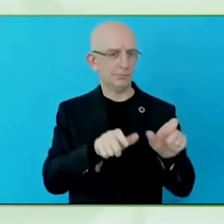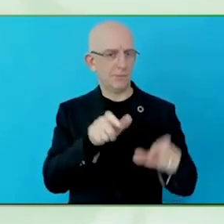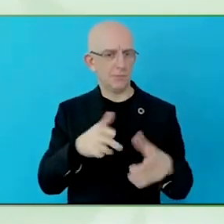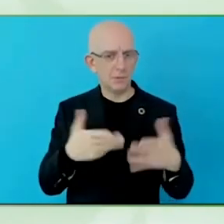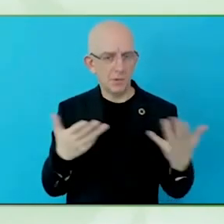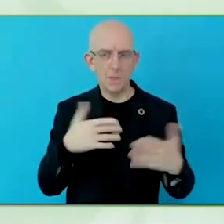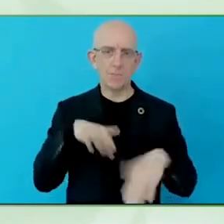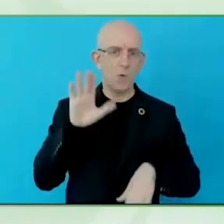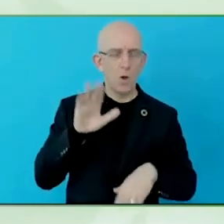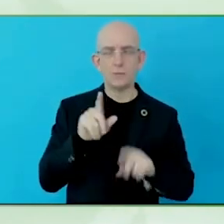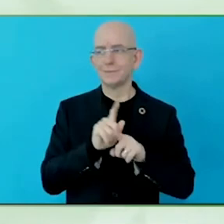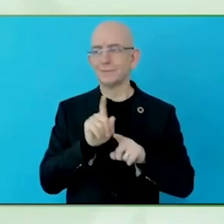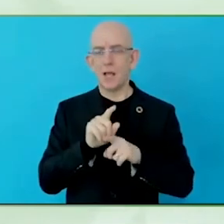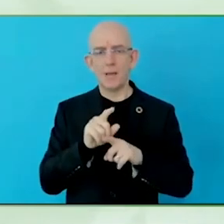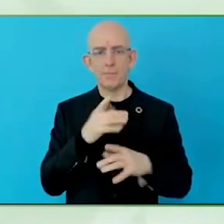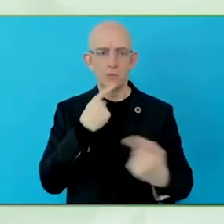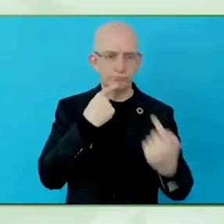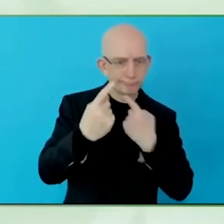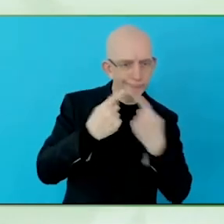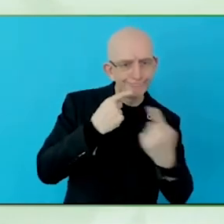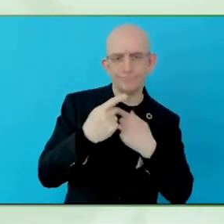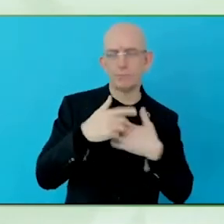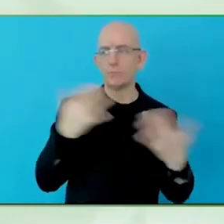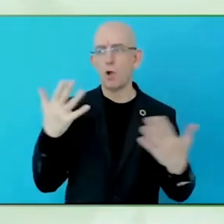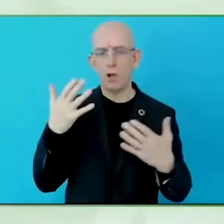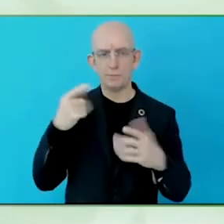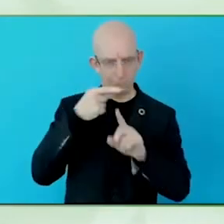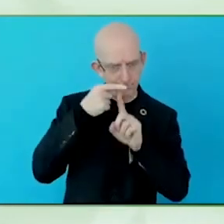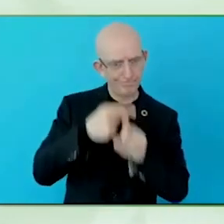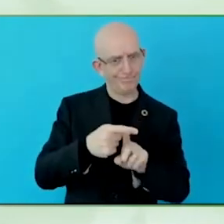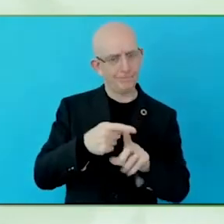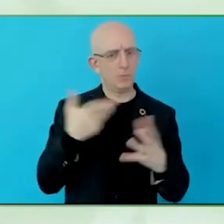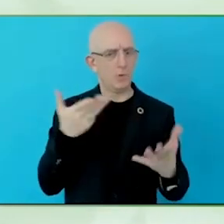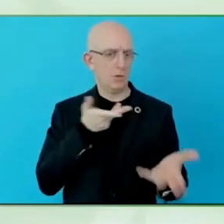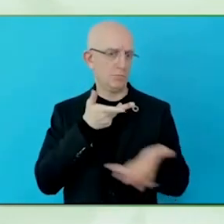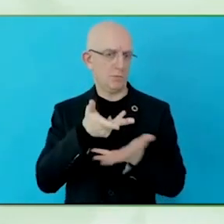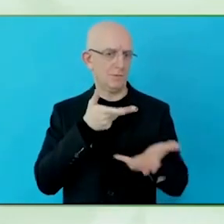policymakers, practitioners, researchers, anyone engaging in the